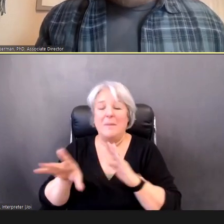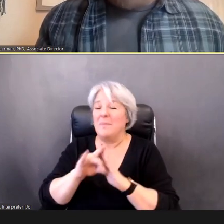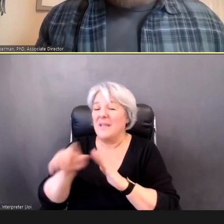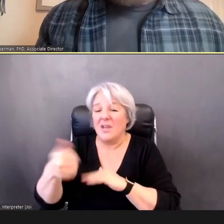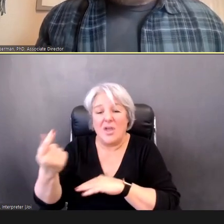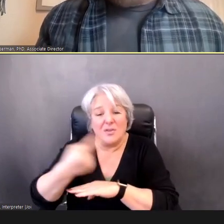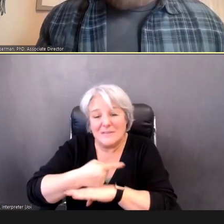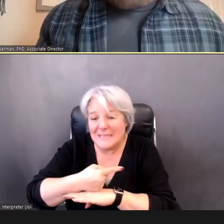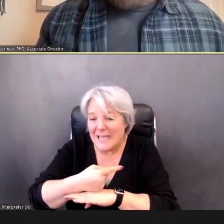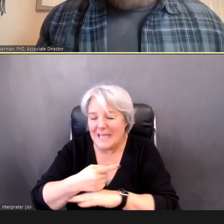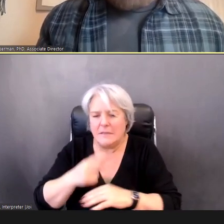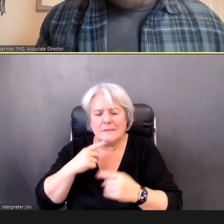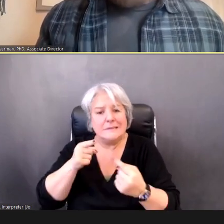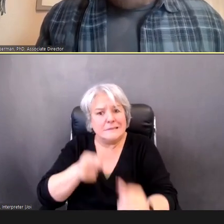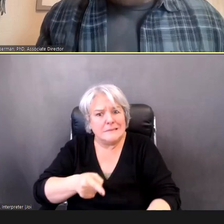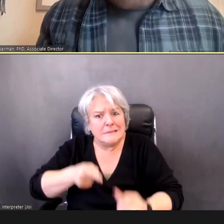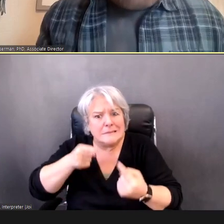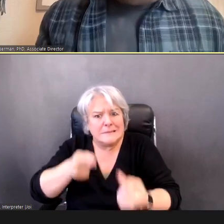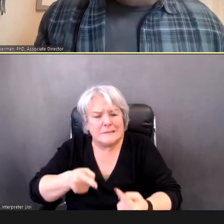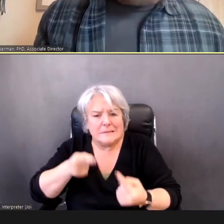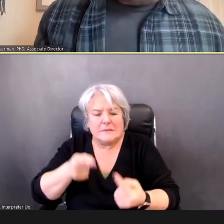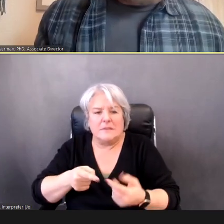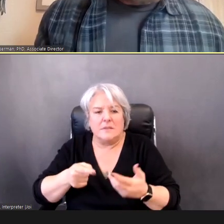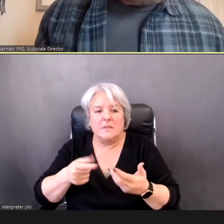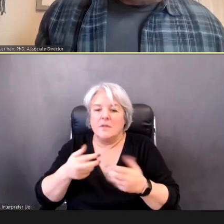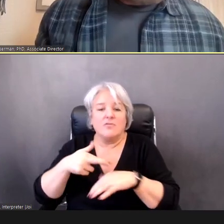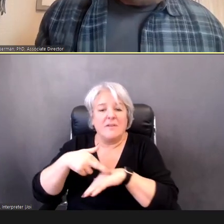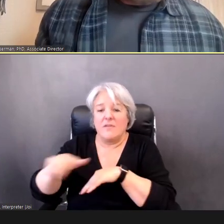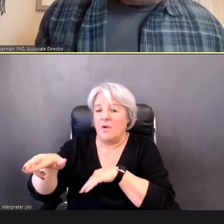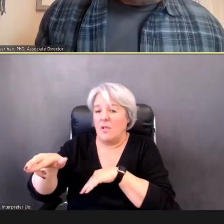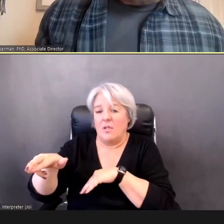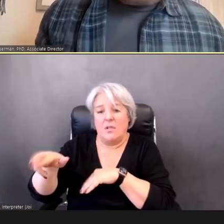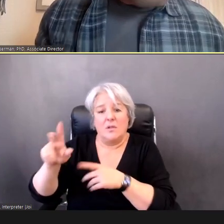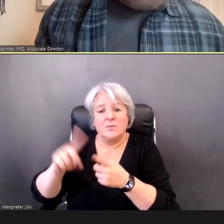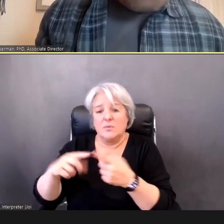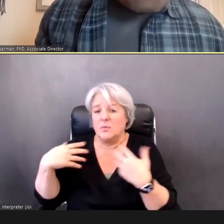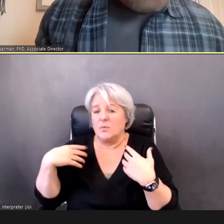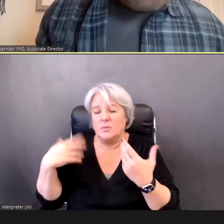you make a referral to a healthcare -- or to a -- an audiologist, who